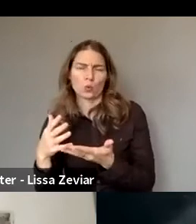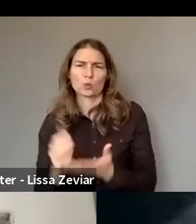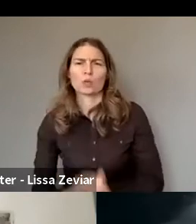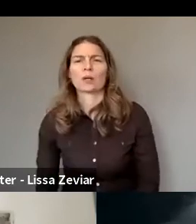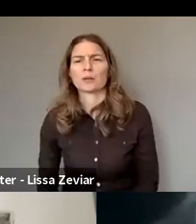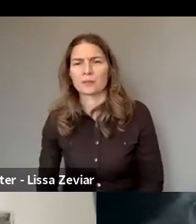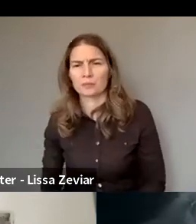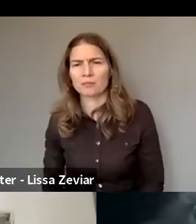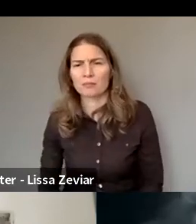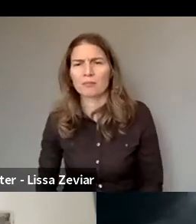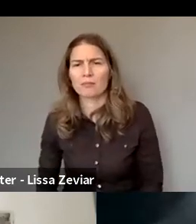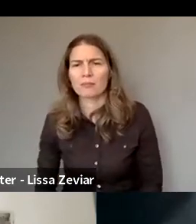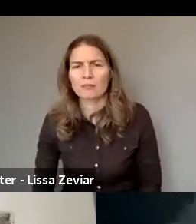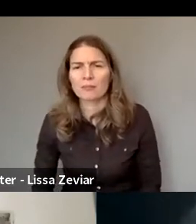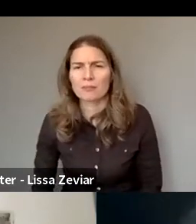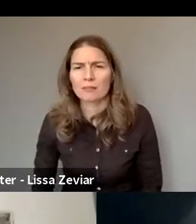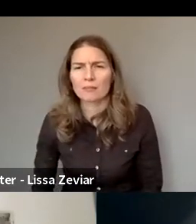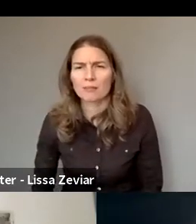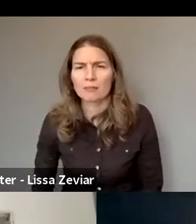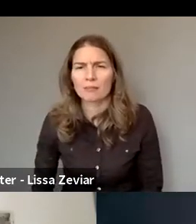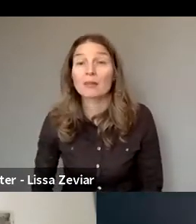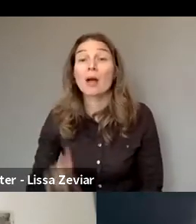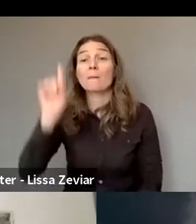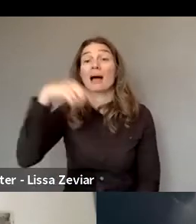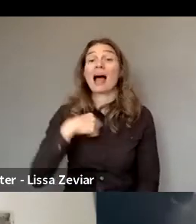I’d like to answer to Eliona too.